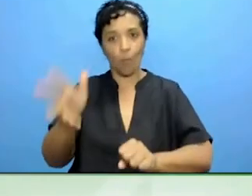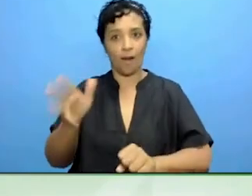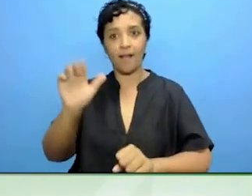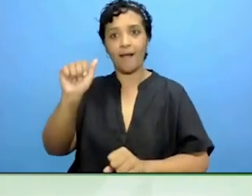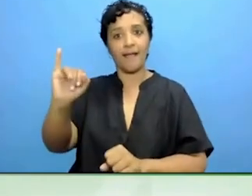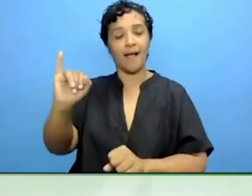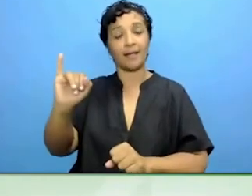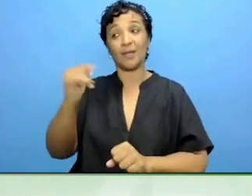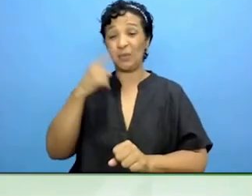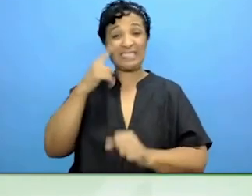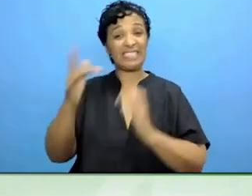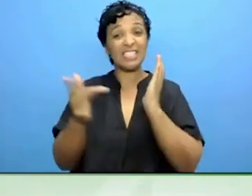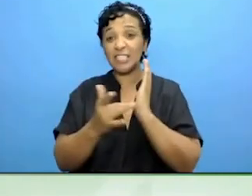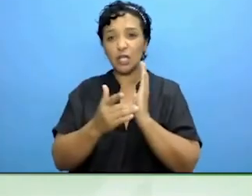Who had a smartphone 10 years ago?